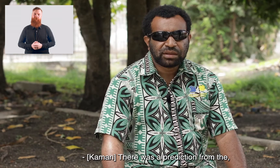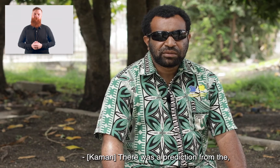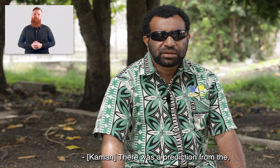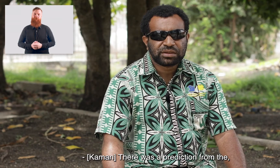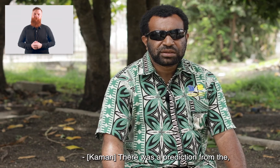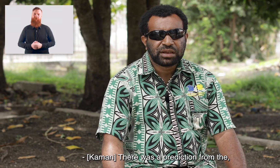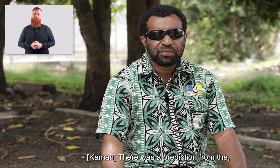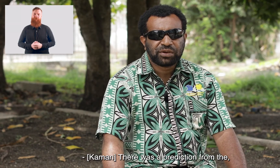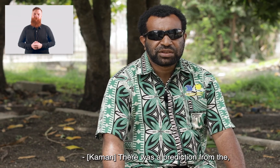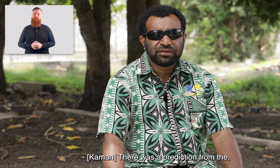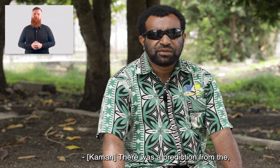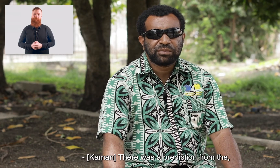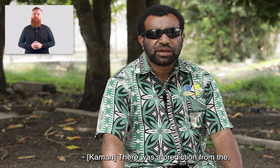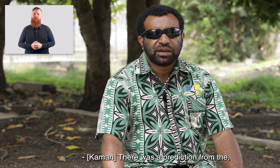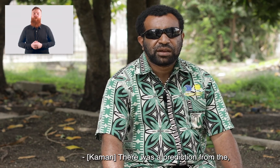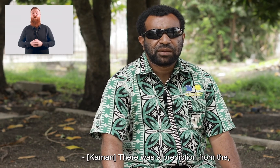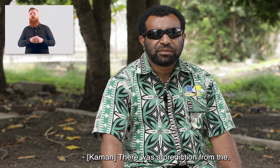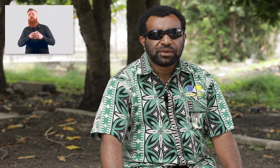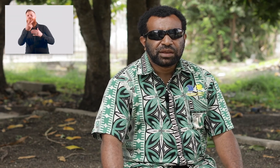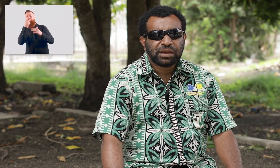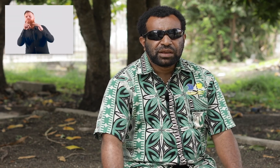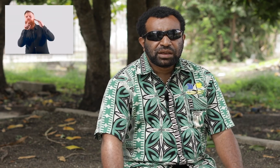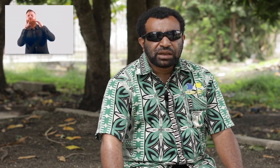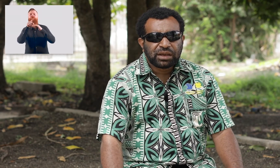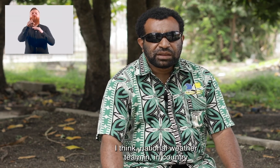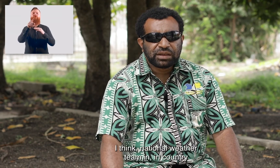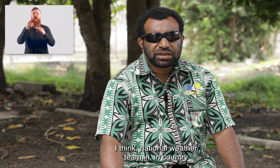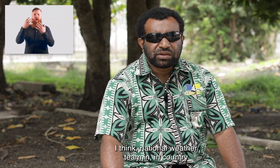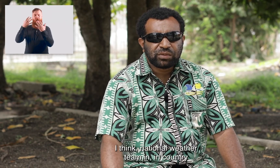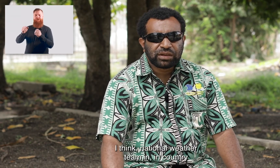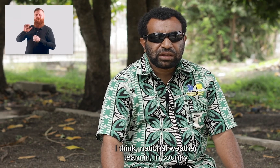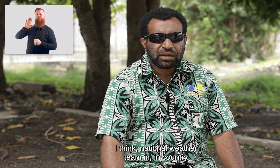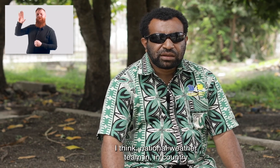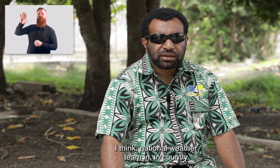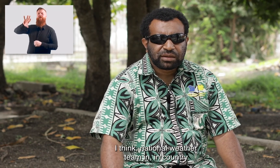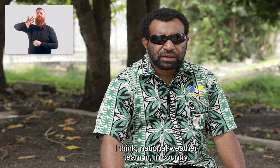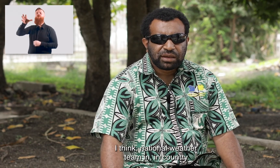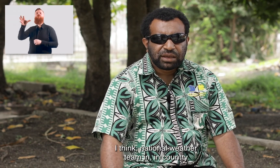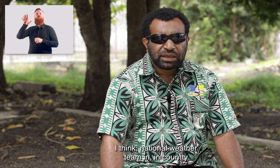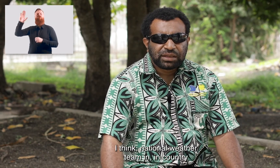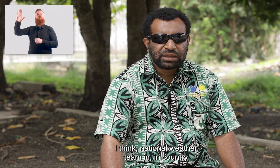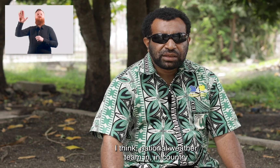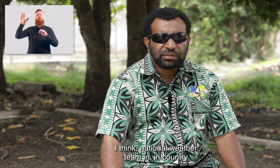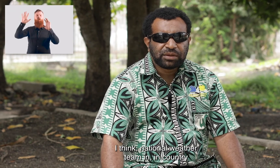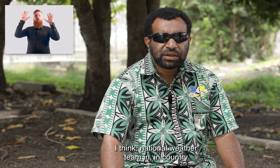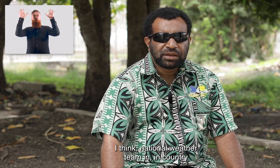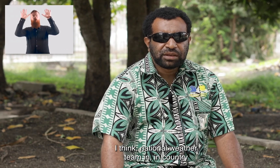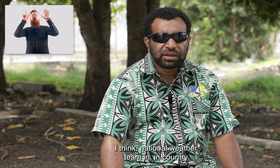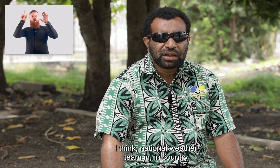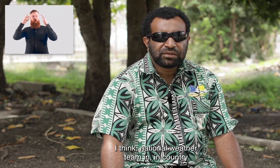[Kaman] There was a prediction from the, I think, national weather team in, in country